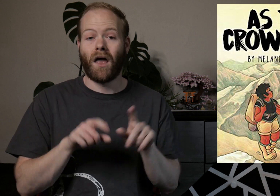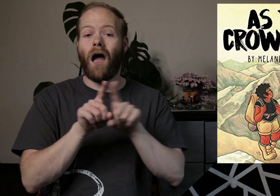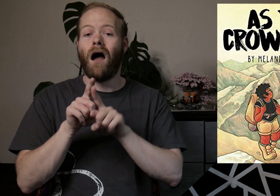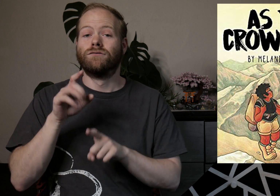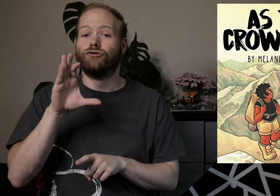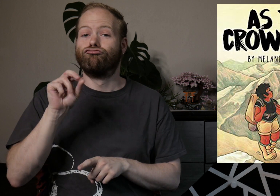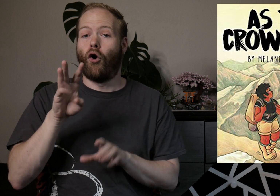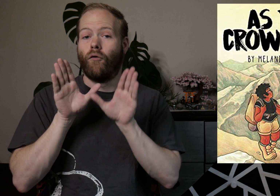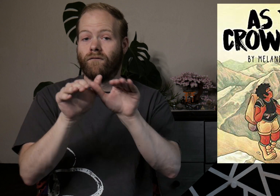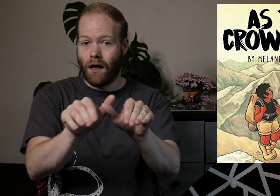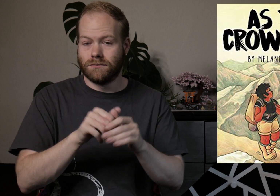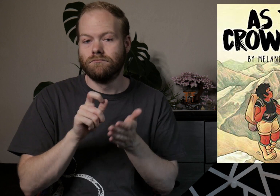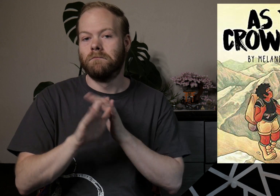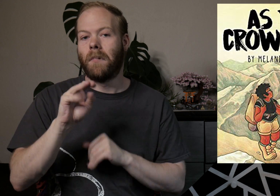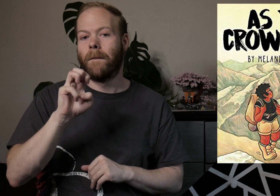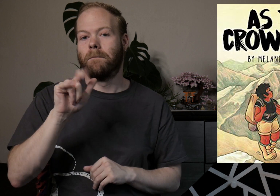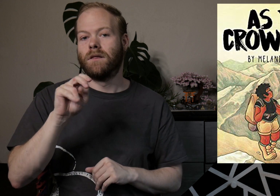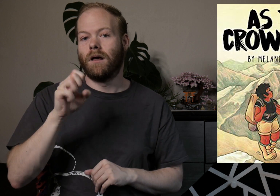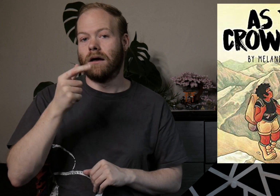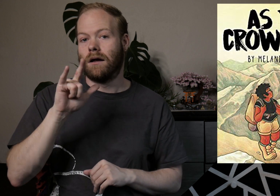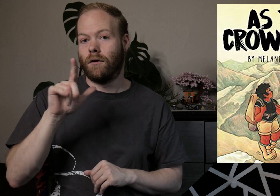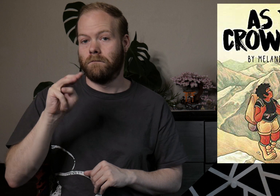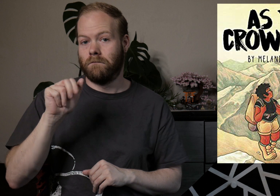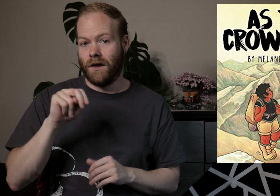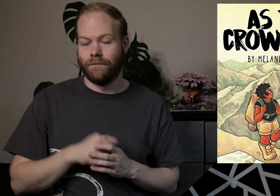As the Crow Flies by Melaine Gillman.